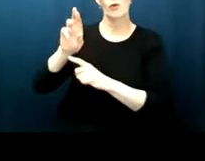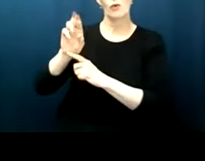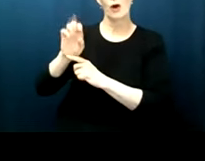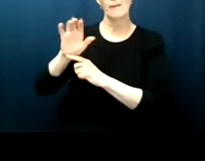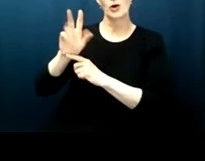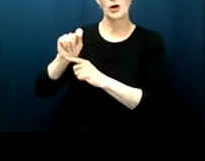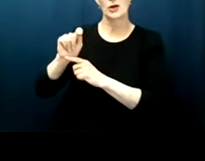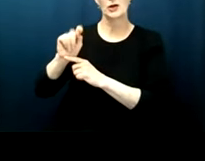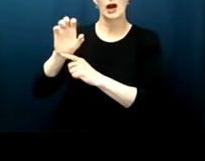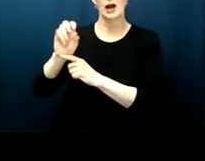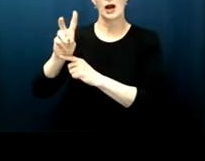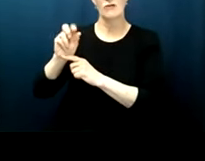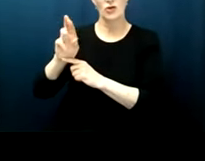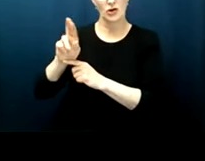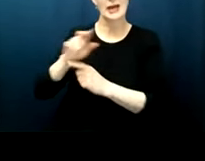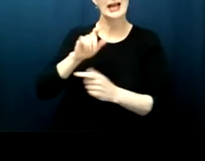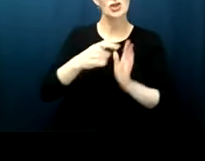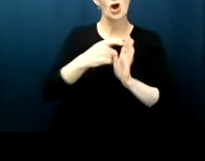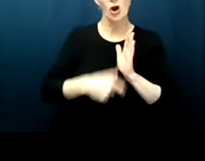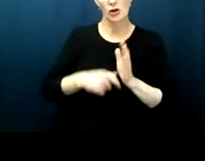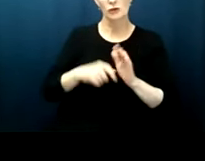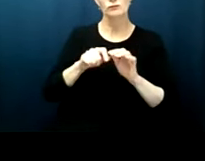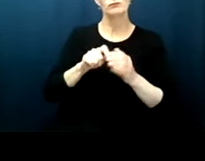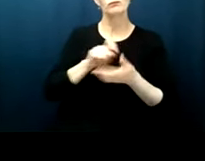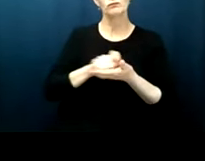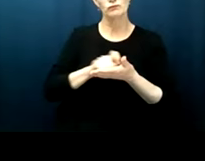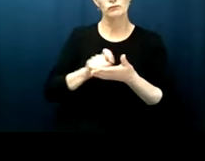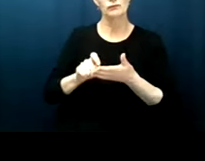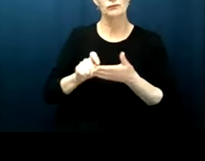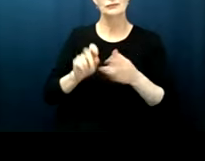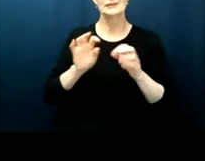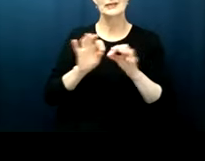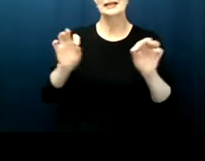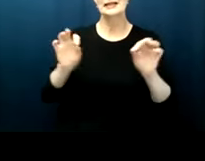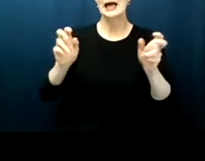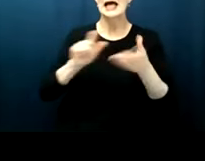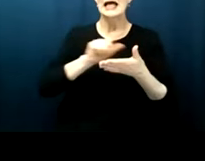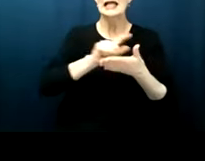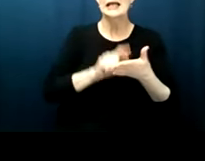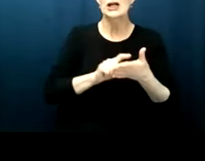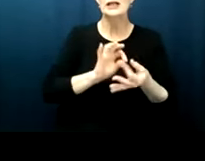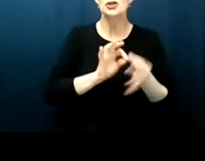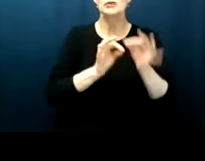he opens the article with the sentence legal interpretation takes place in a field of pain and